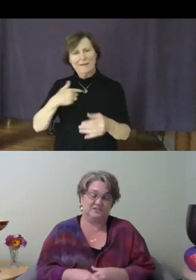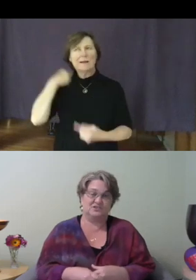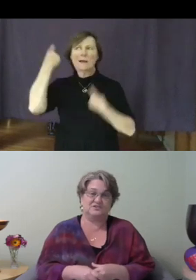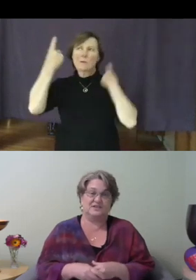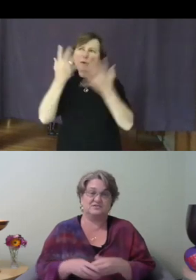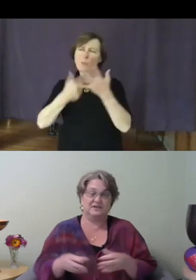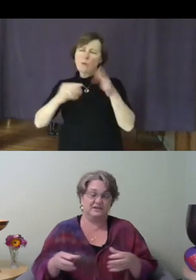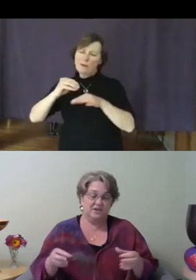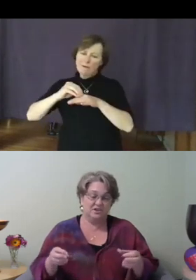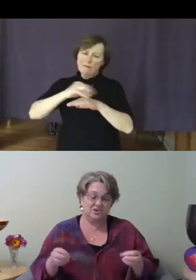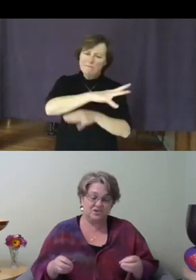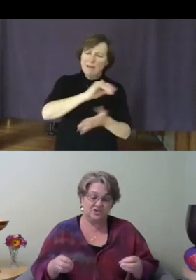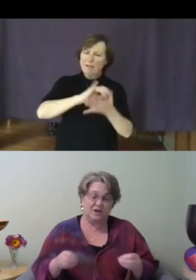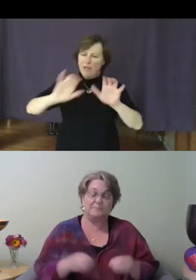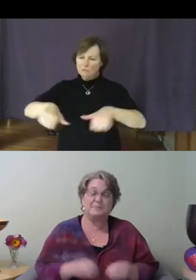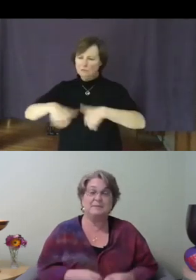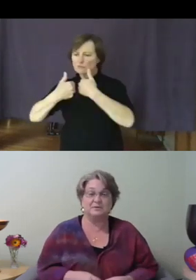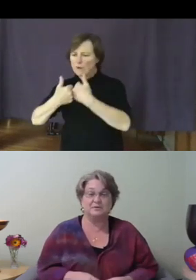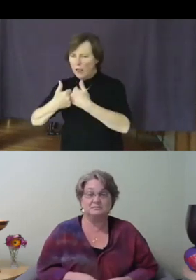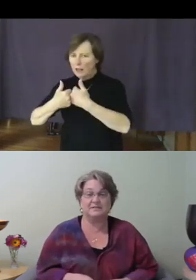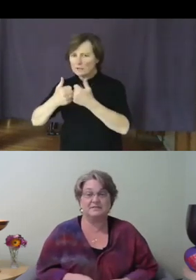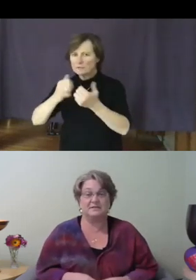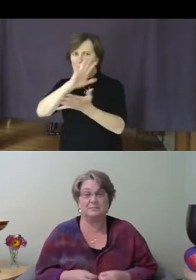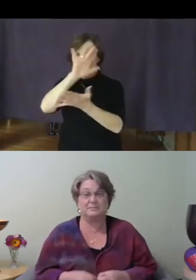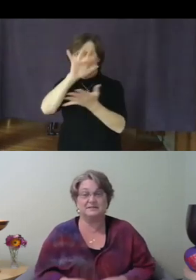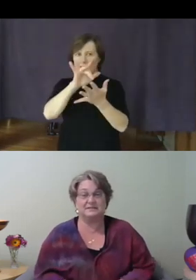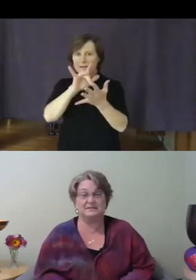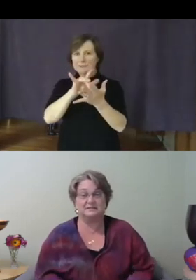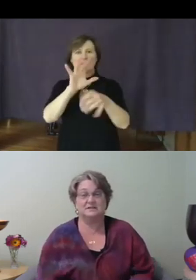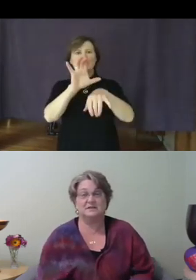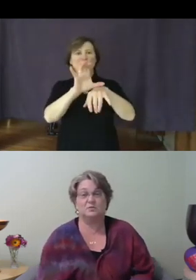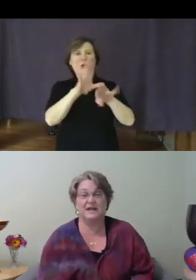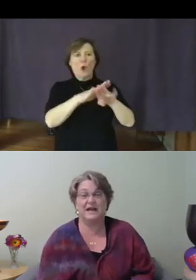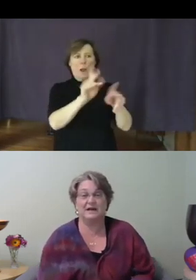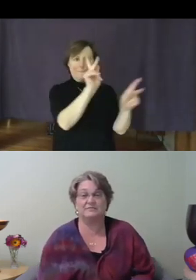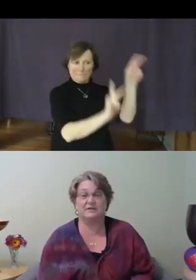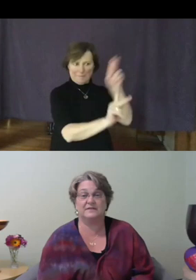centering church on the people, rather than the building, will have on the other